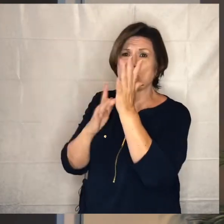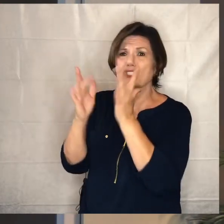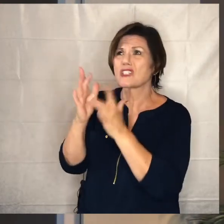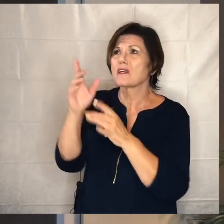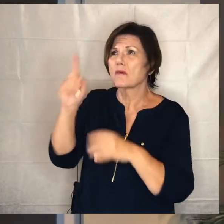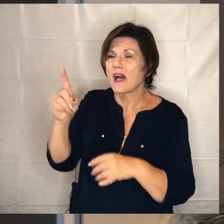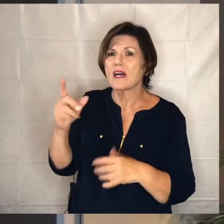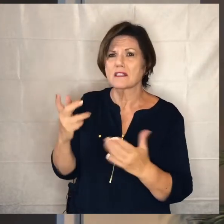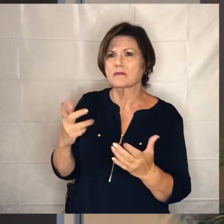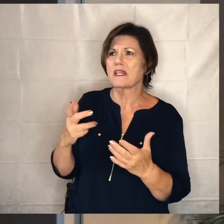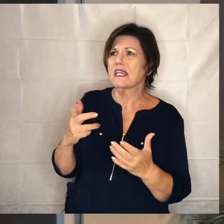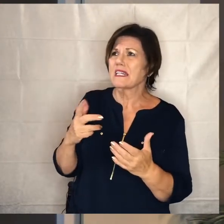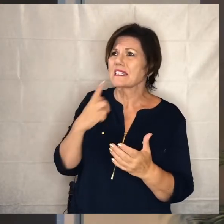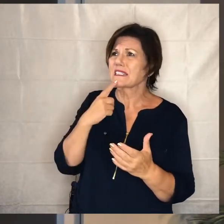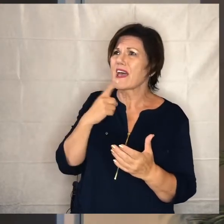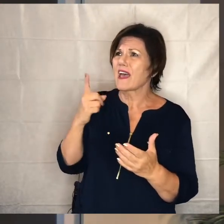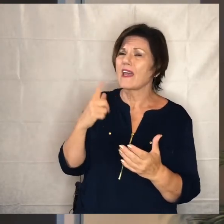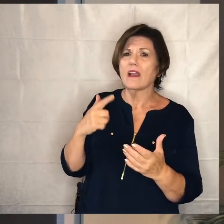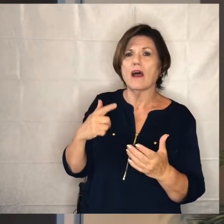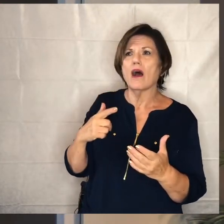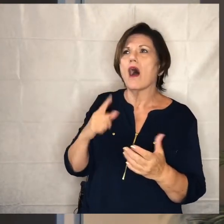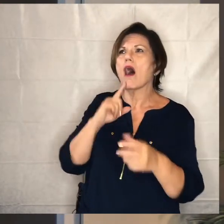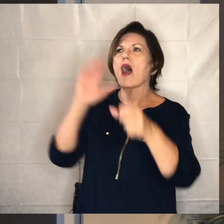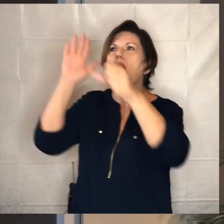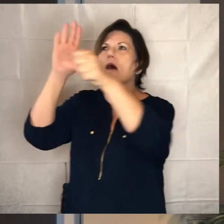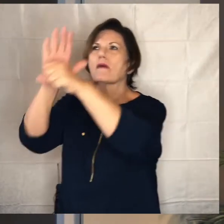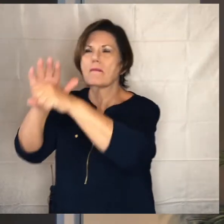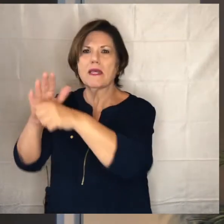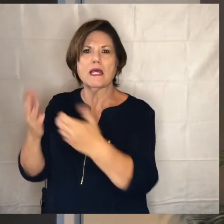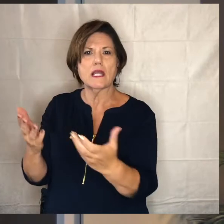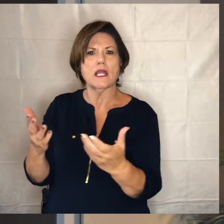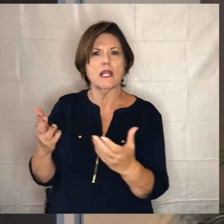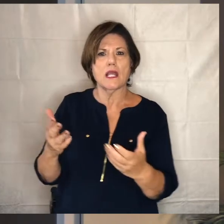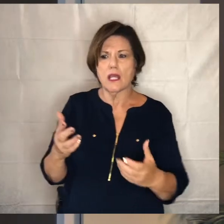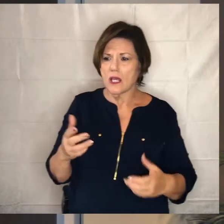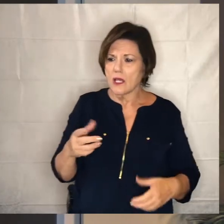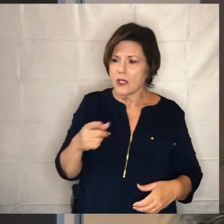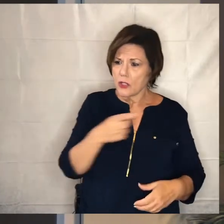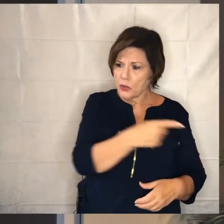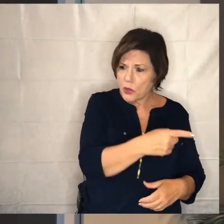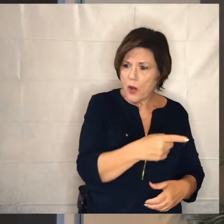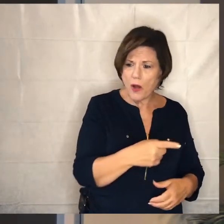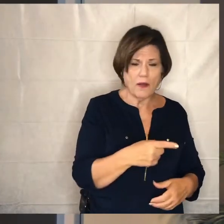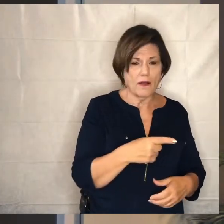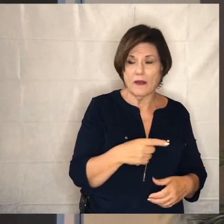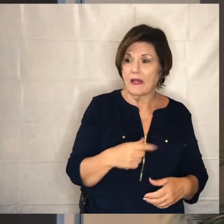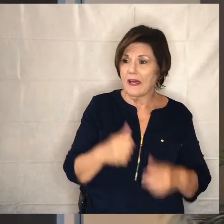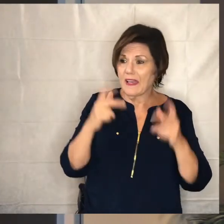able to push the envelope to say i'm all in you want to put money down for this lady the next person who comes along